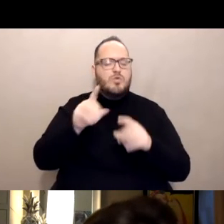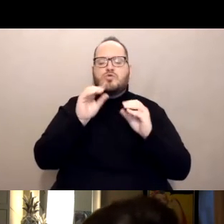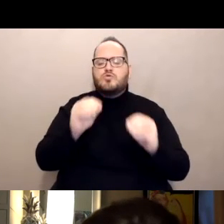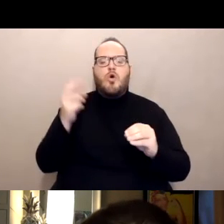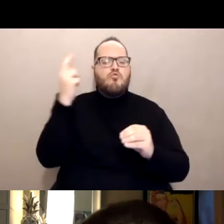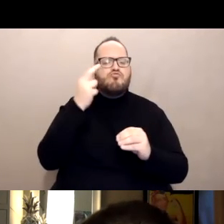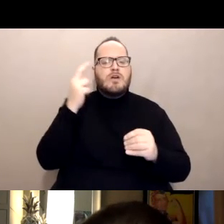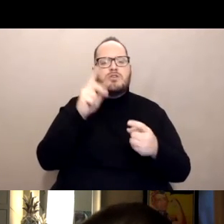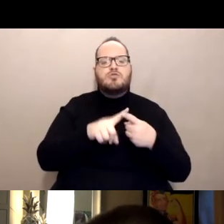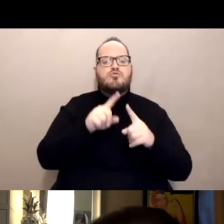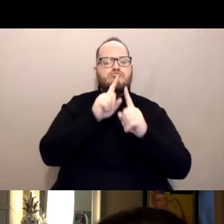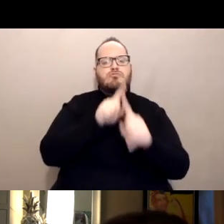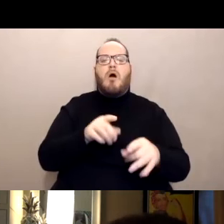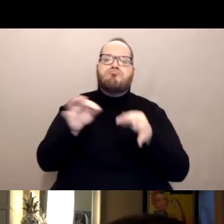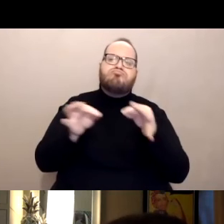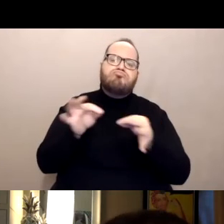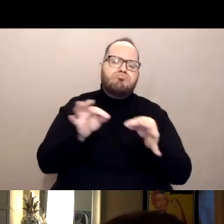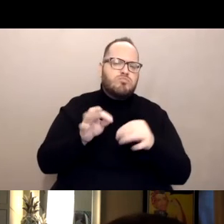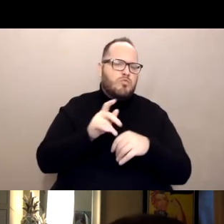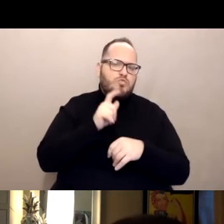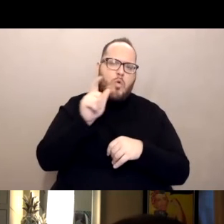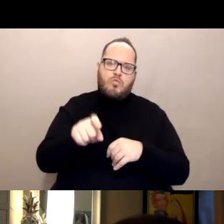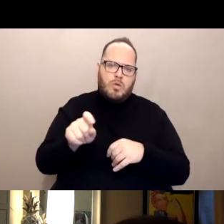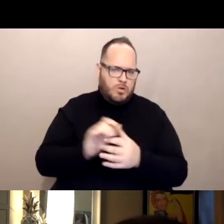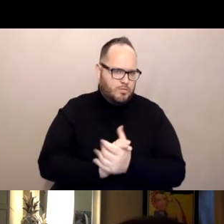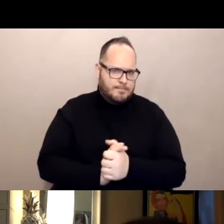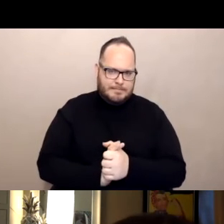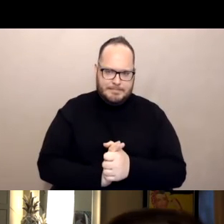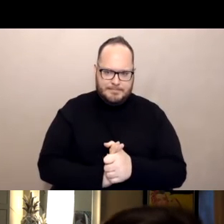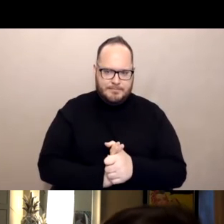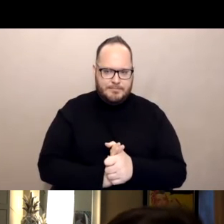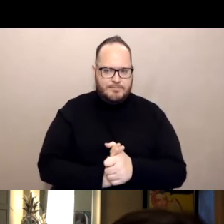The truth is that all of us need the vaccine.